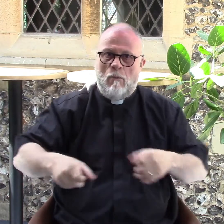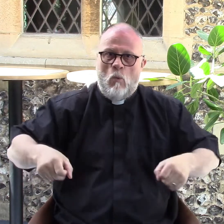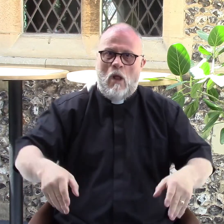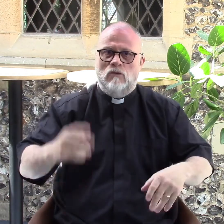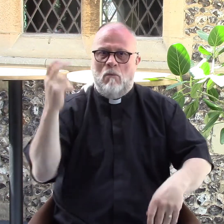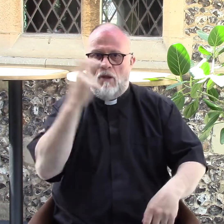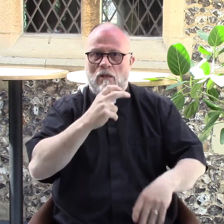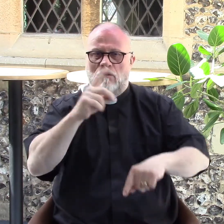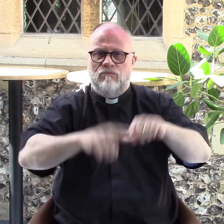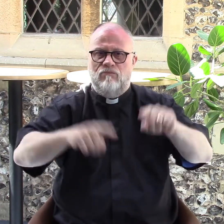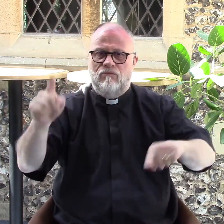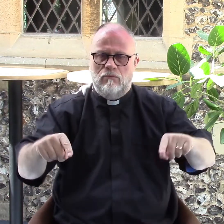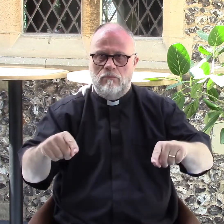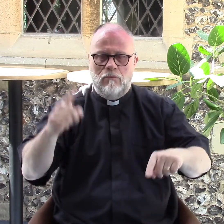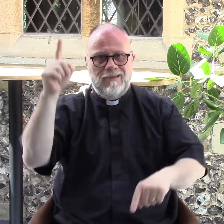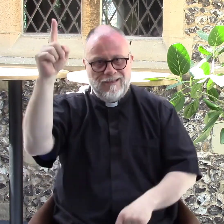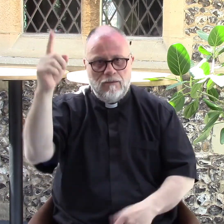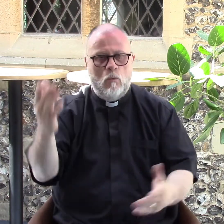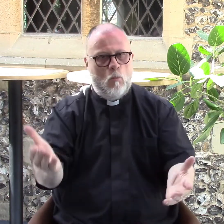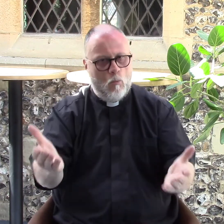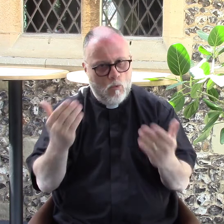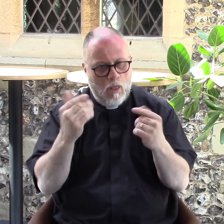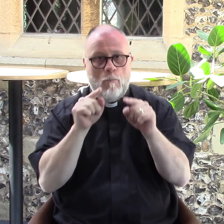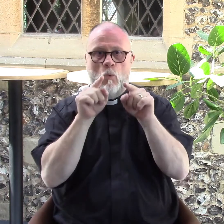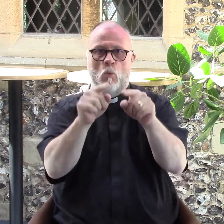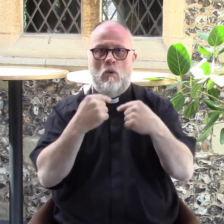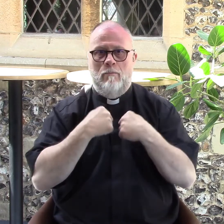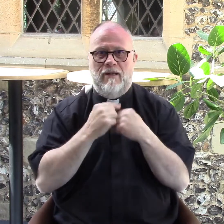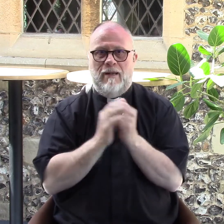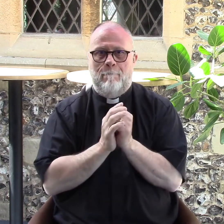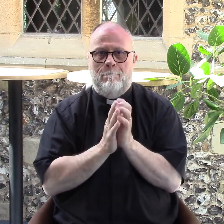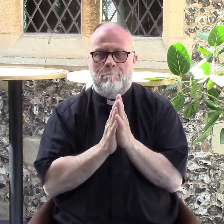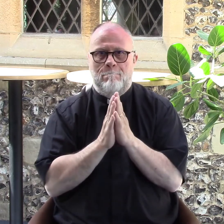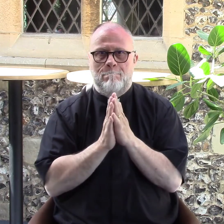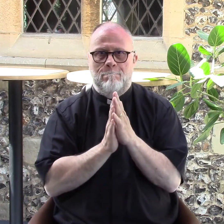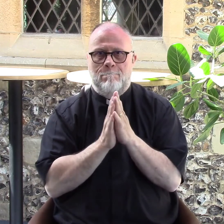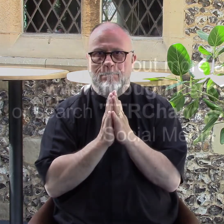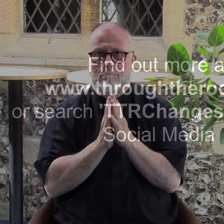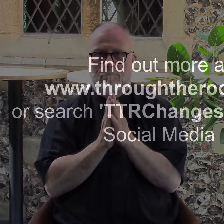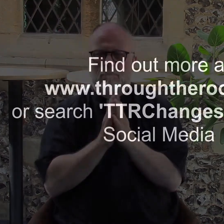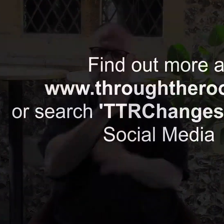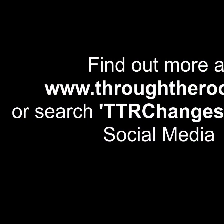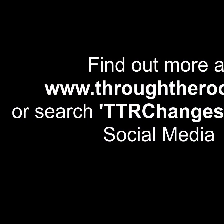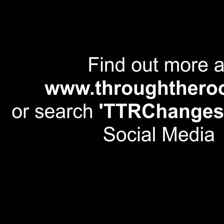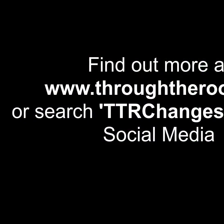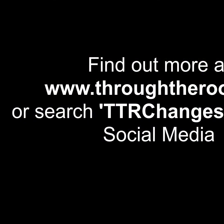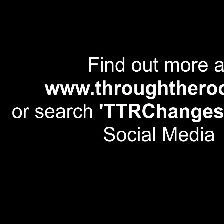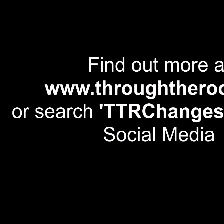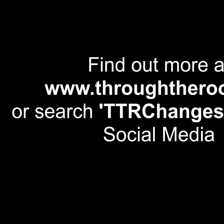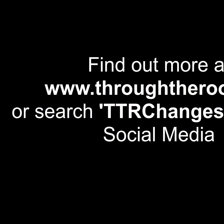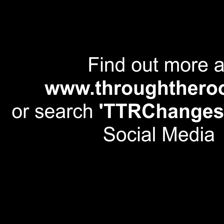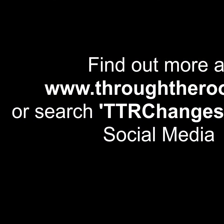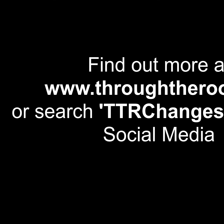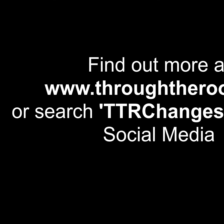disabled, whether we use a wheelchair, we're blind, doesn't matter. He welcomes you and me.